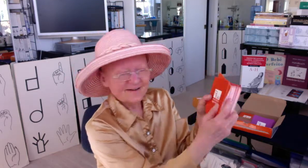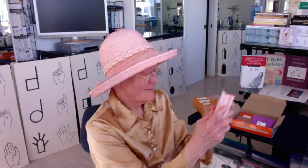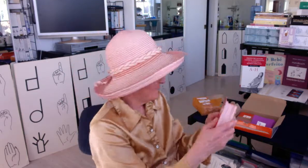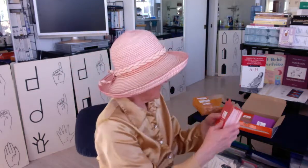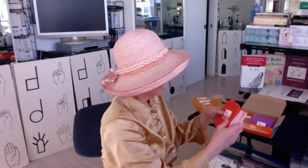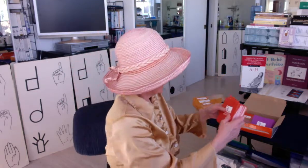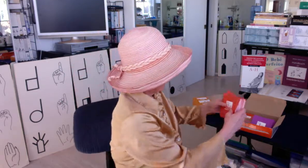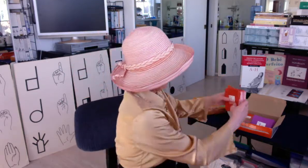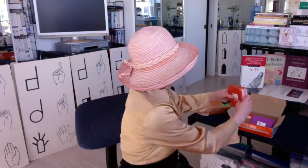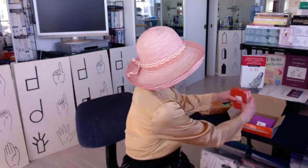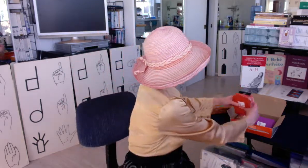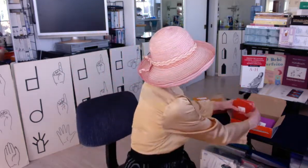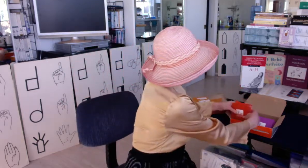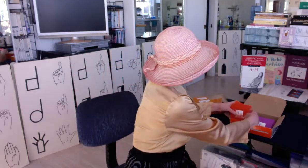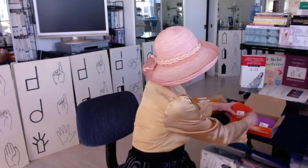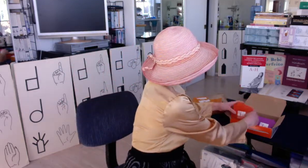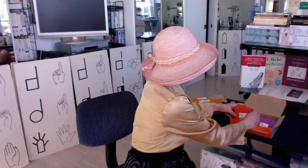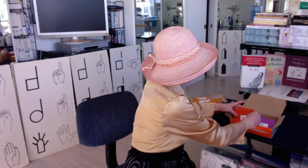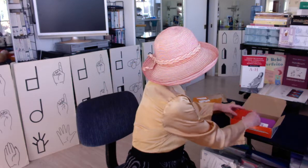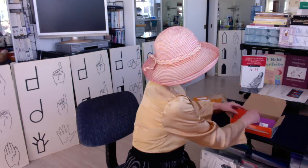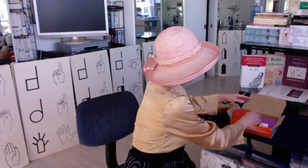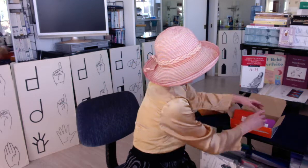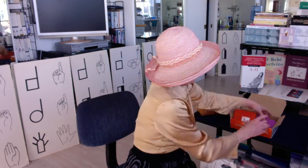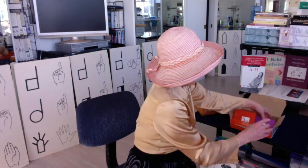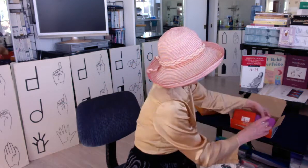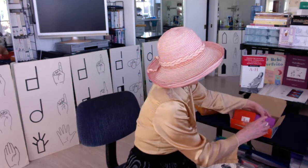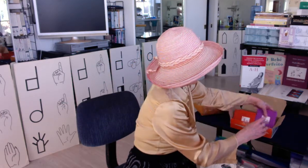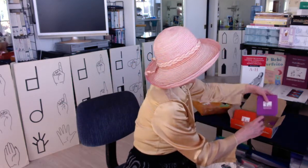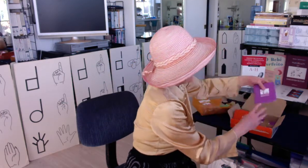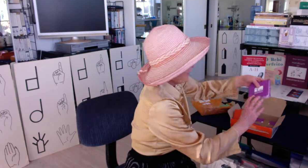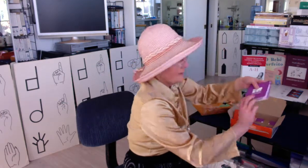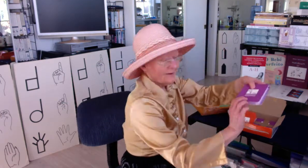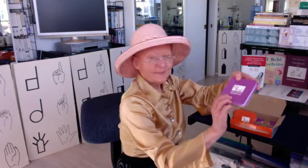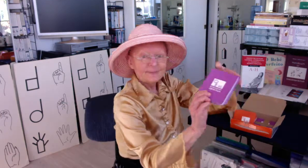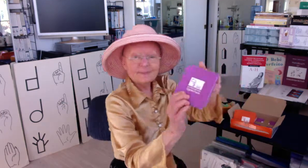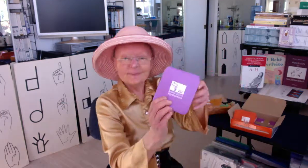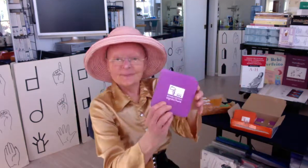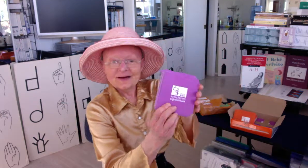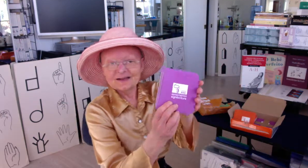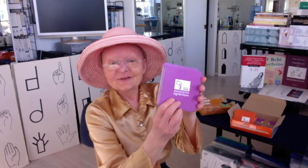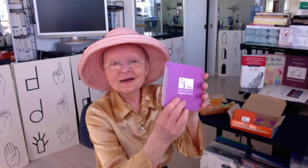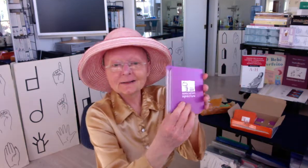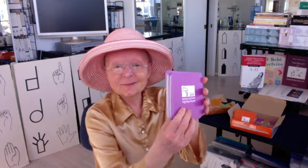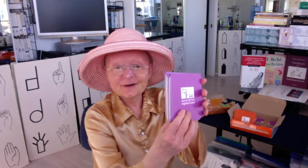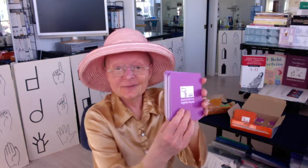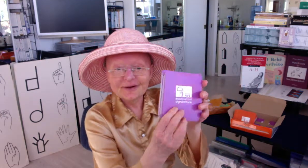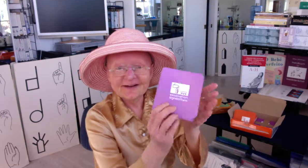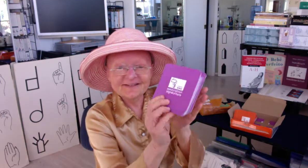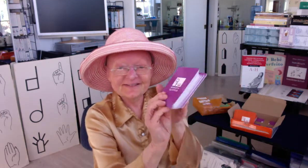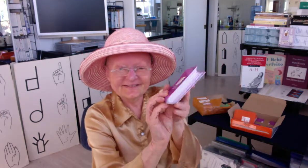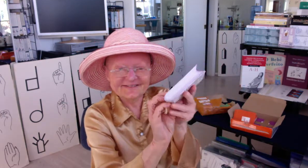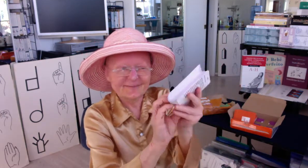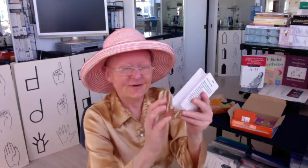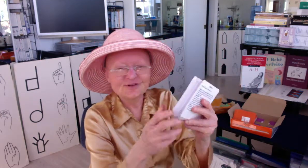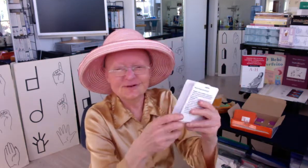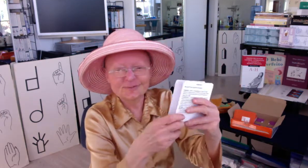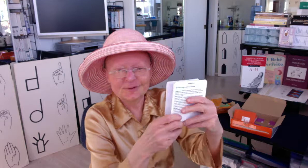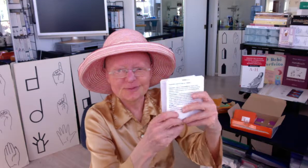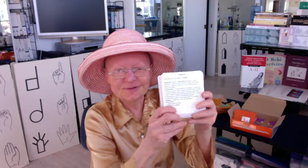But if you take a look at the purple I love the color by the way I've always been a purple person